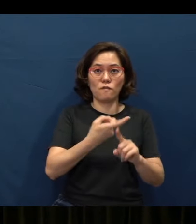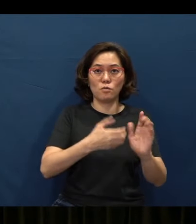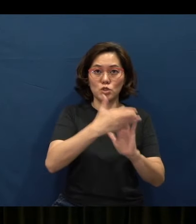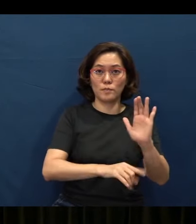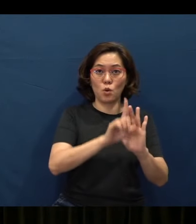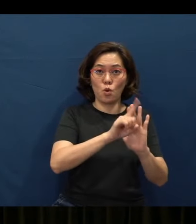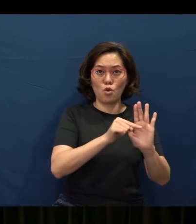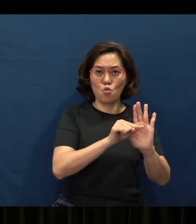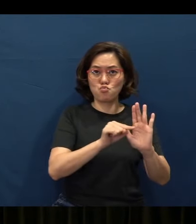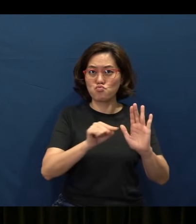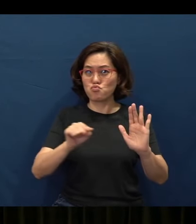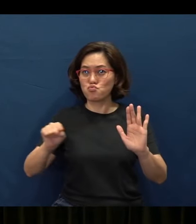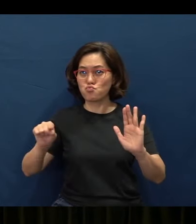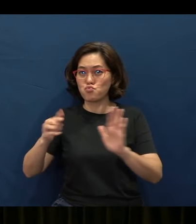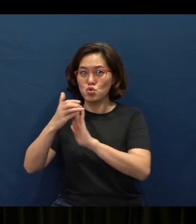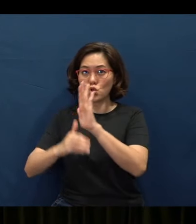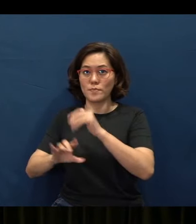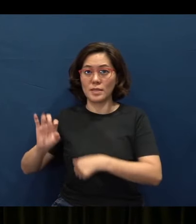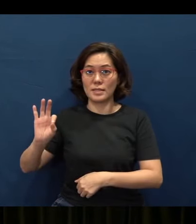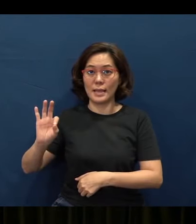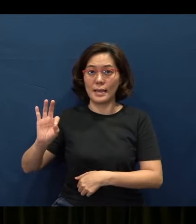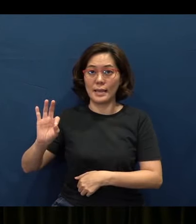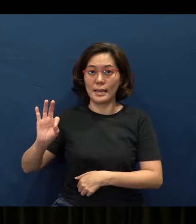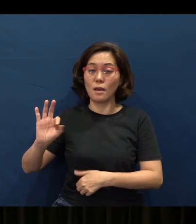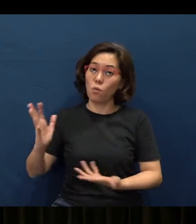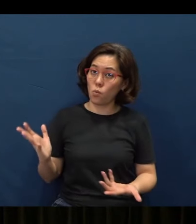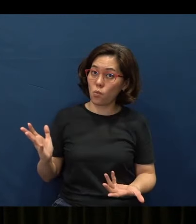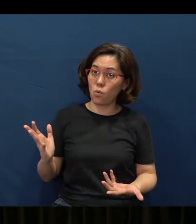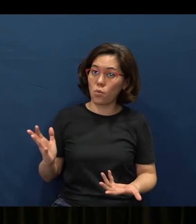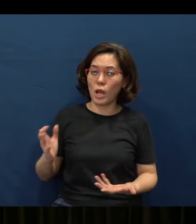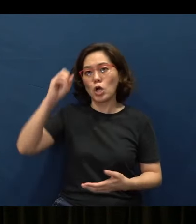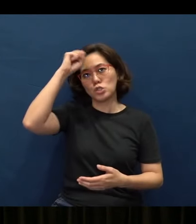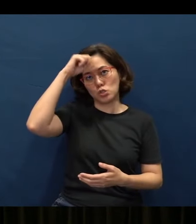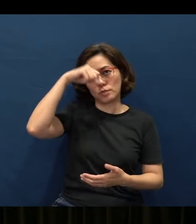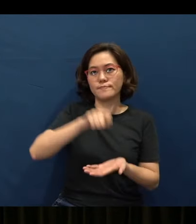all the way to chapter 9 are basically proverbs by Solomon, okay,